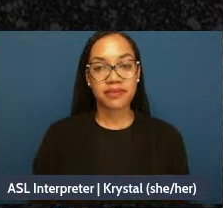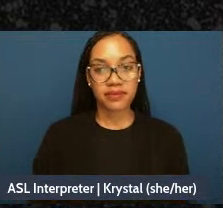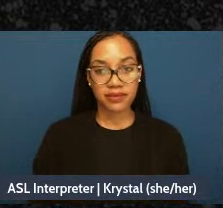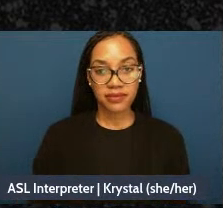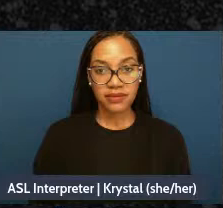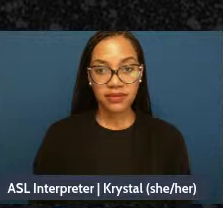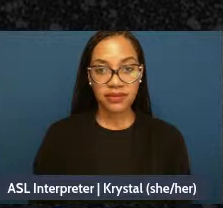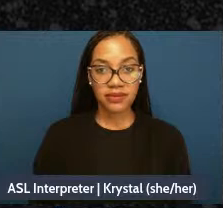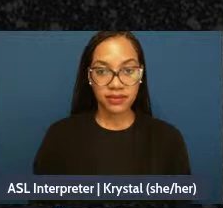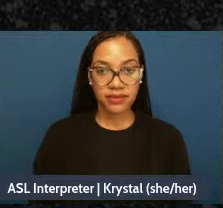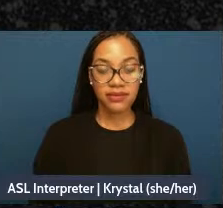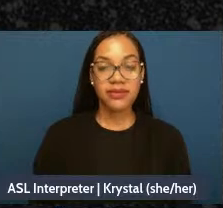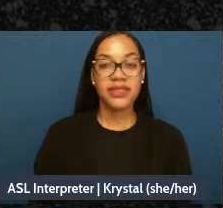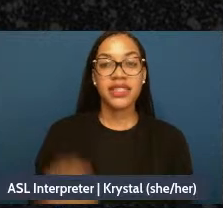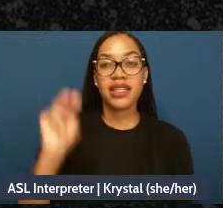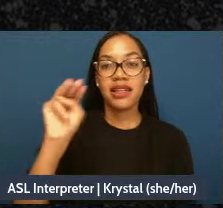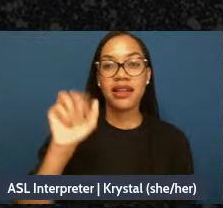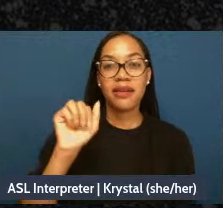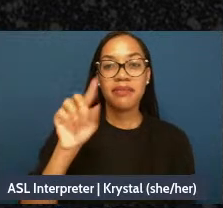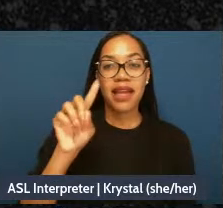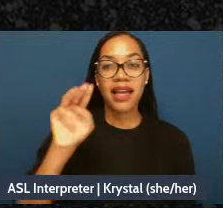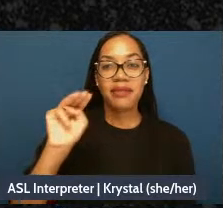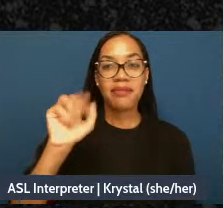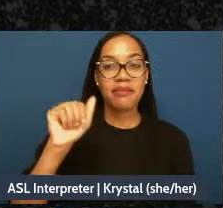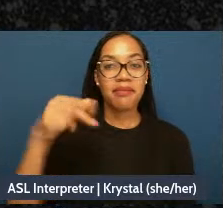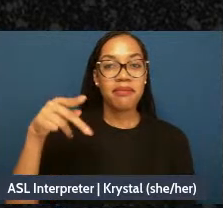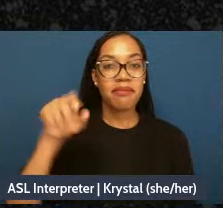So mad maps. Like we were talking about before